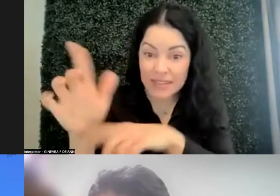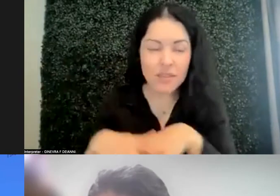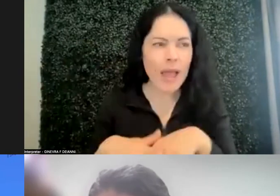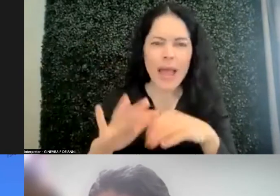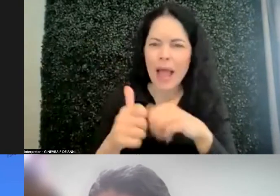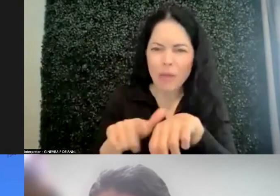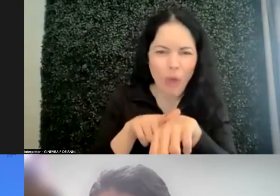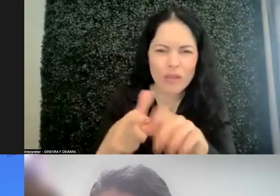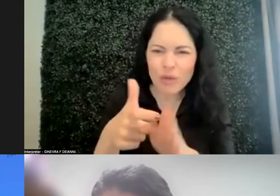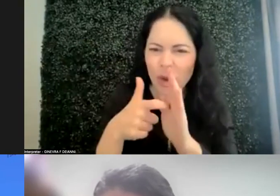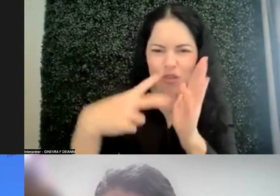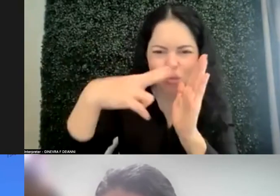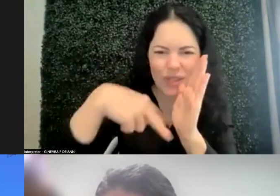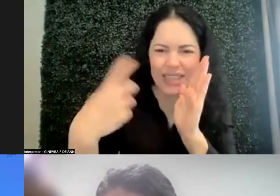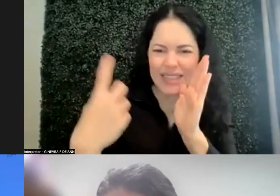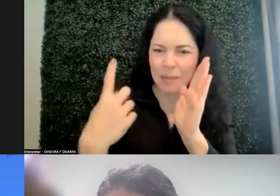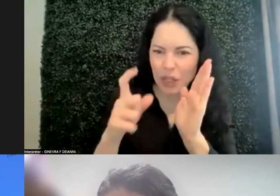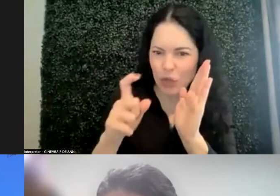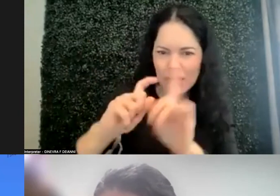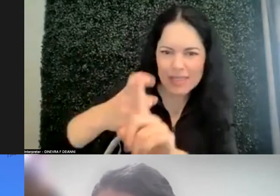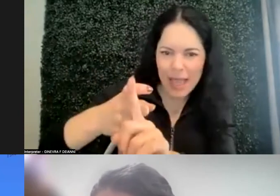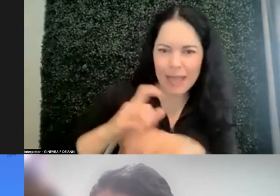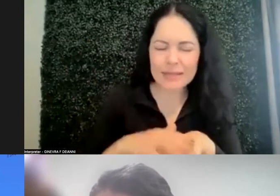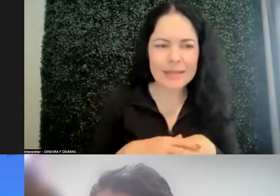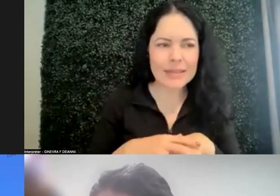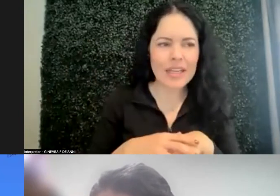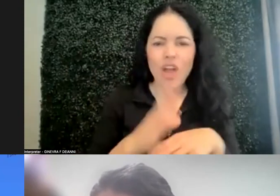that you've assigned, a range of estimates, et cetera.